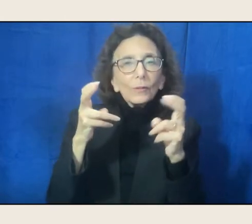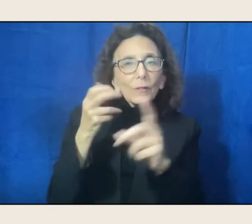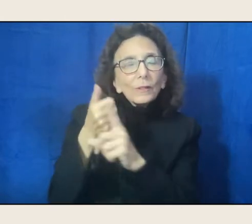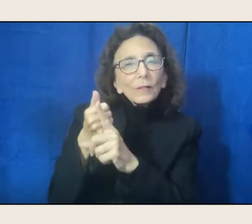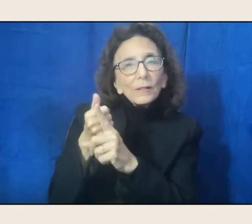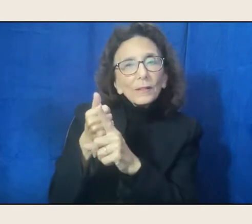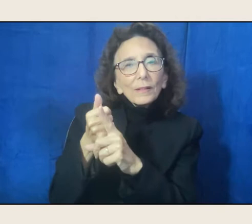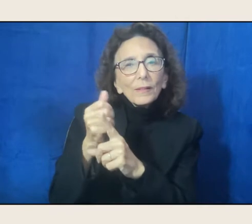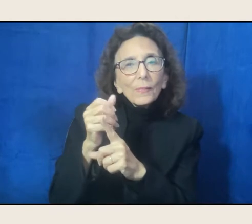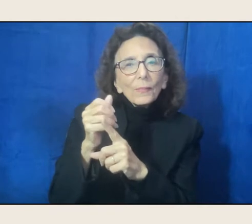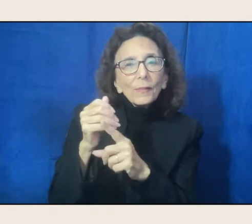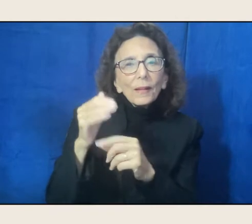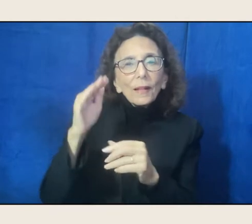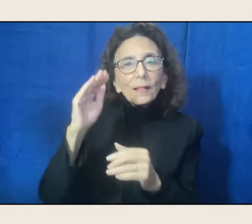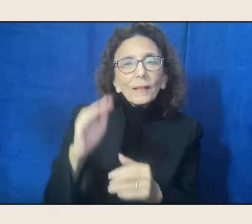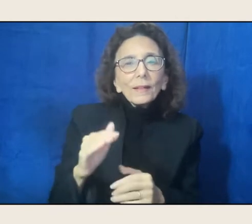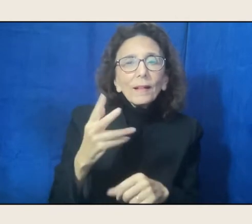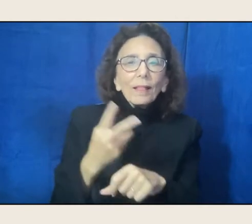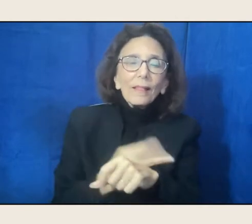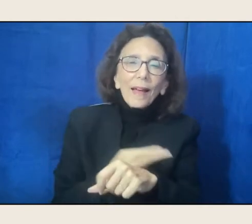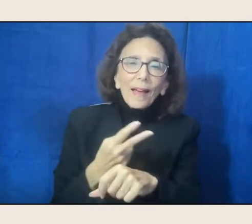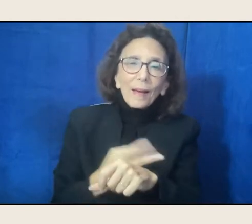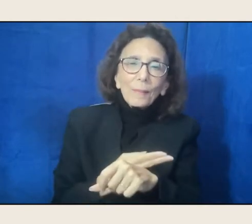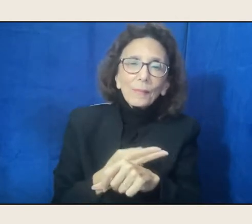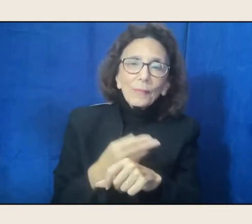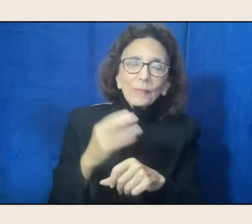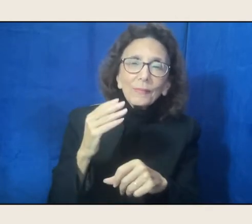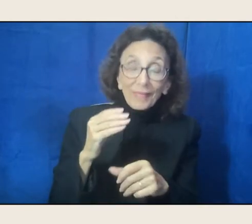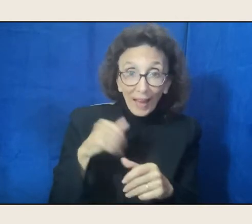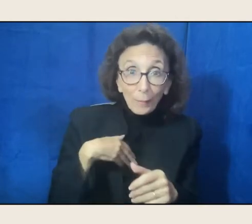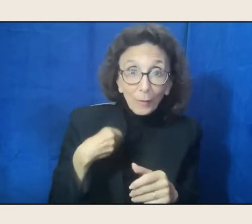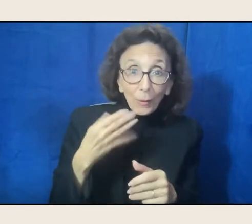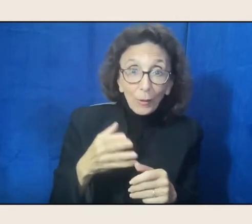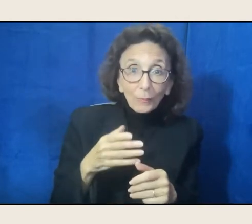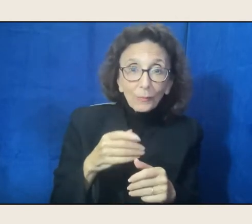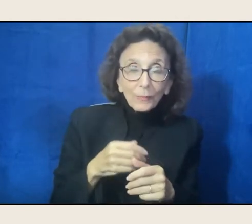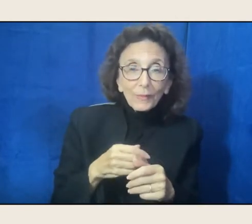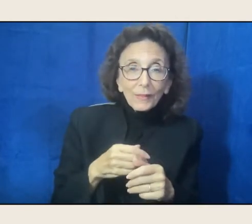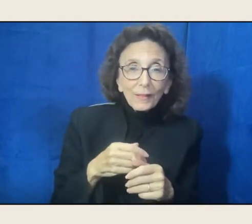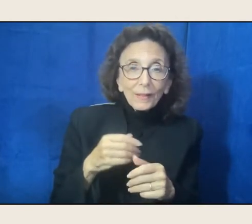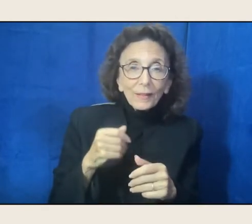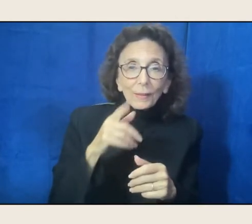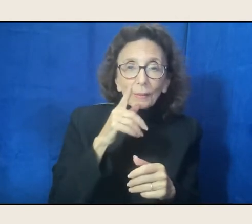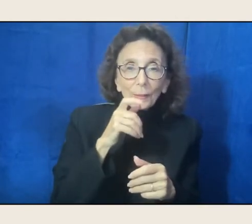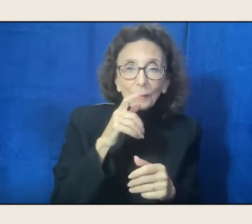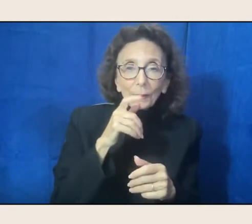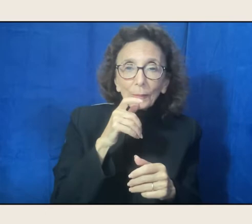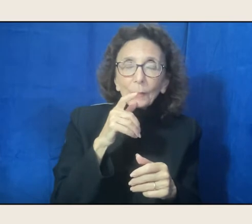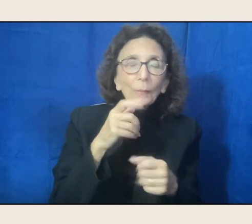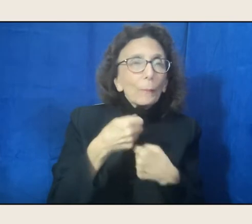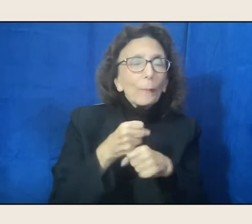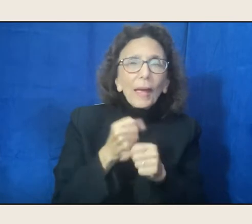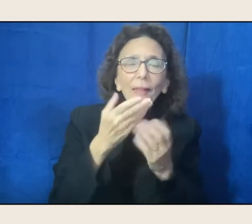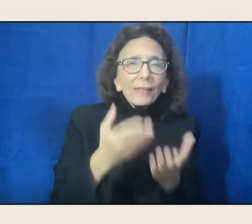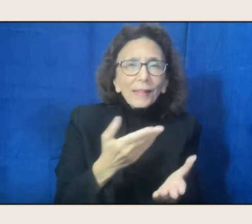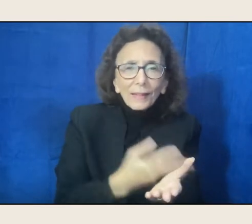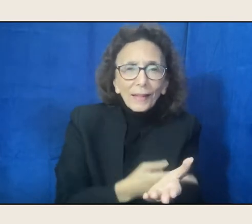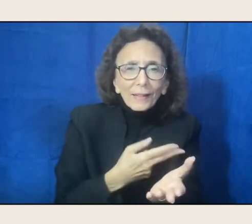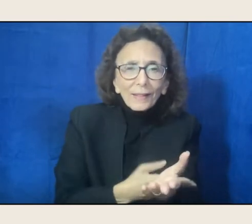Little Lamb, the little lamb poem, who loves you, does thou know who made thee. Who made thee, mm-hmm.